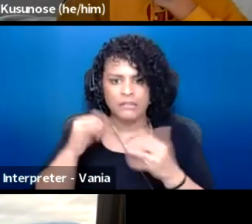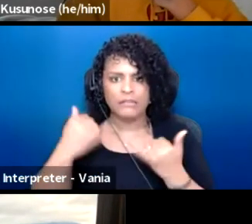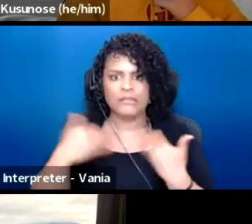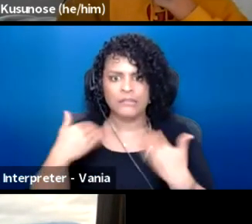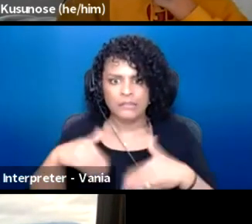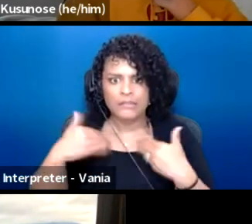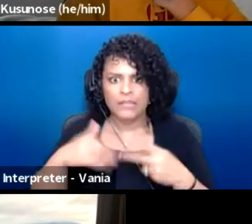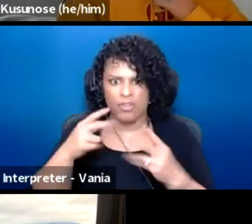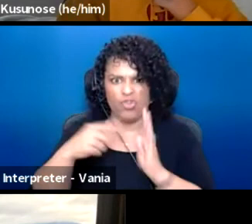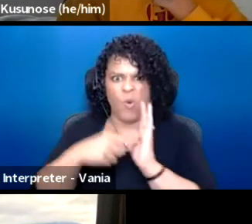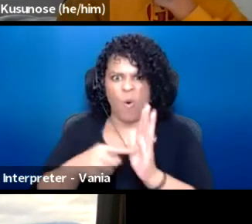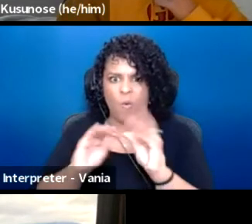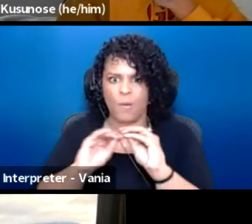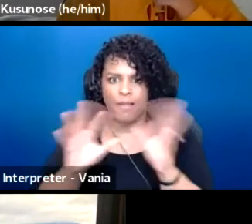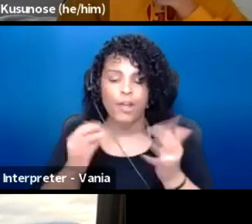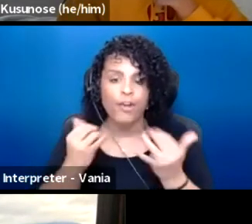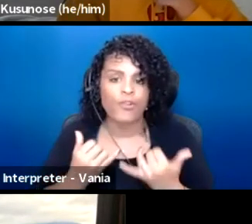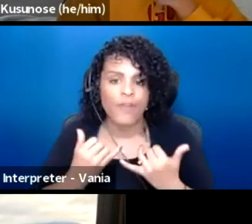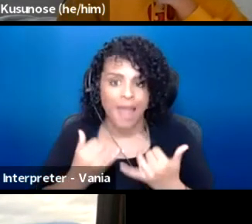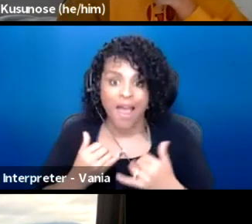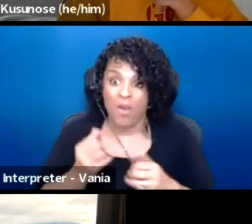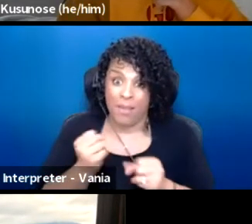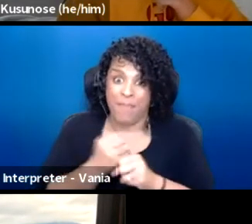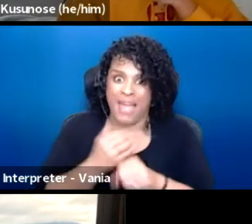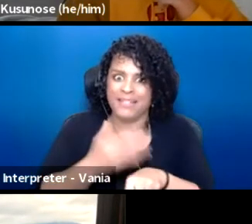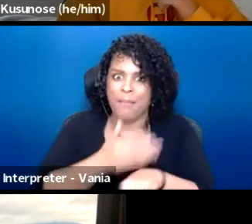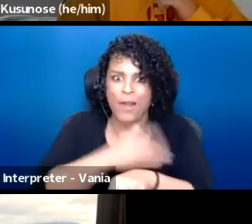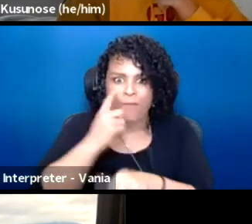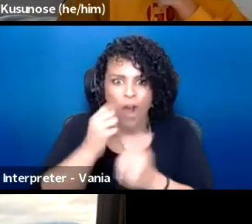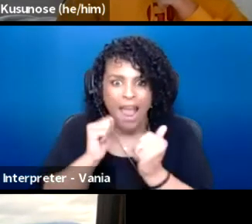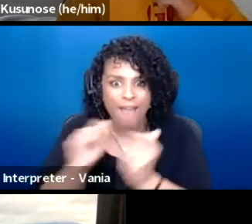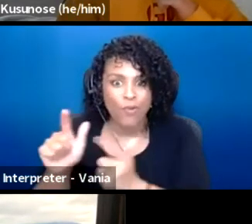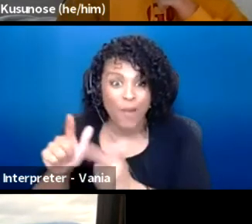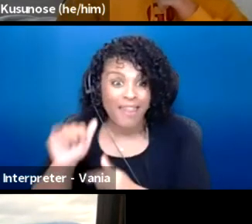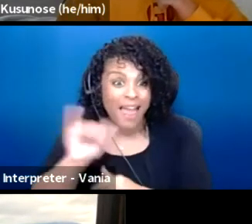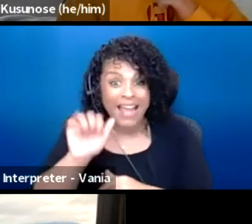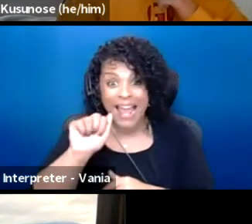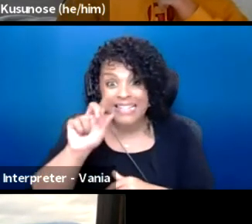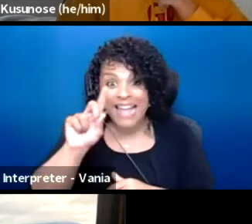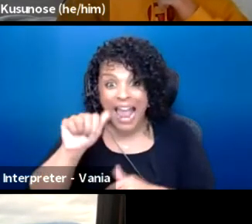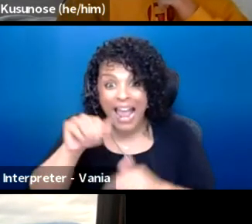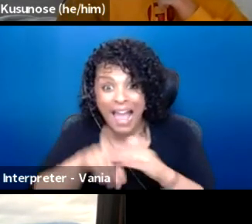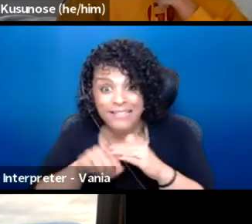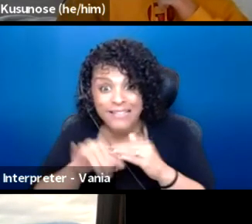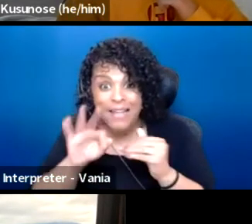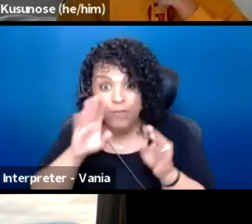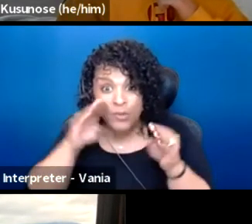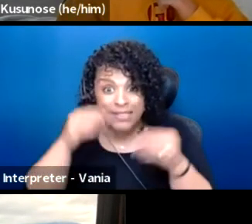It actually makes things better for everybody. It's just like with access, ADA access. If you center people with disabilities